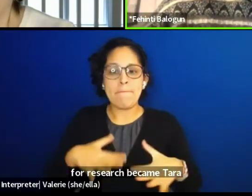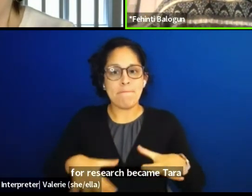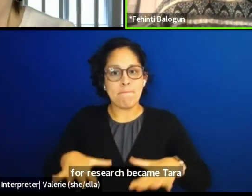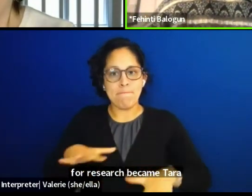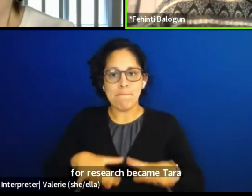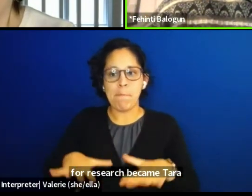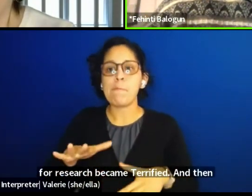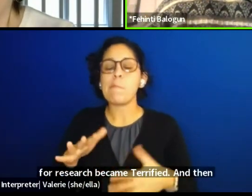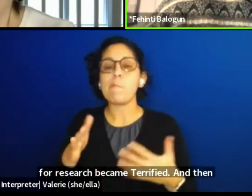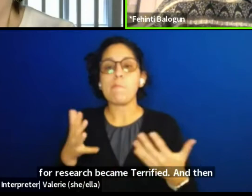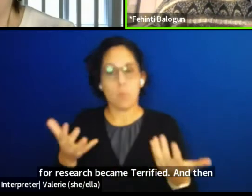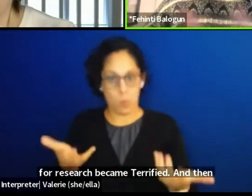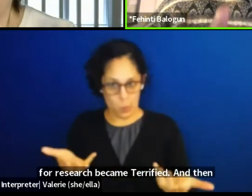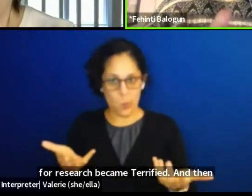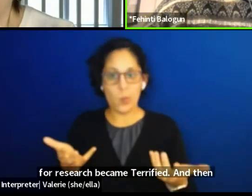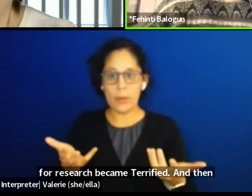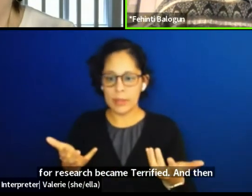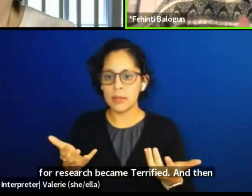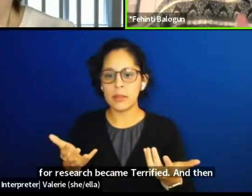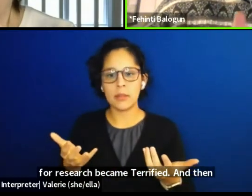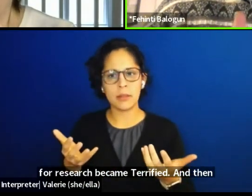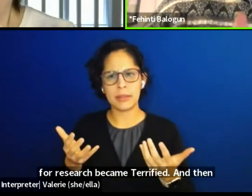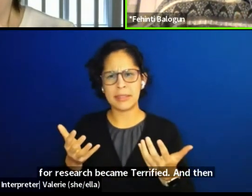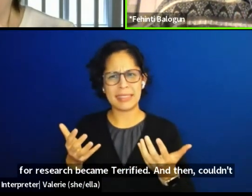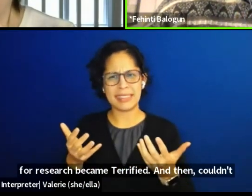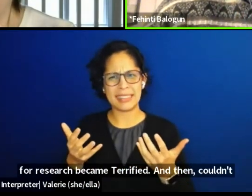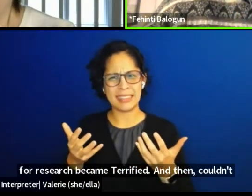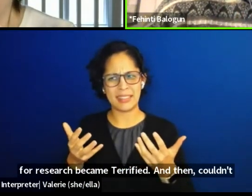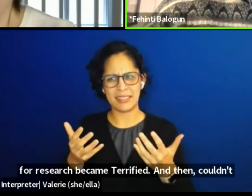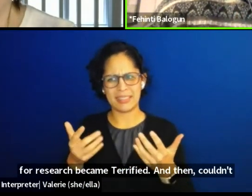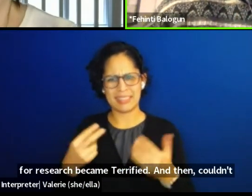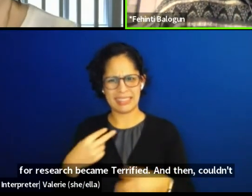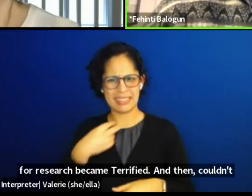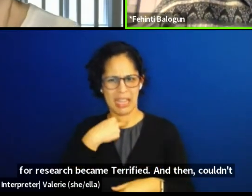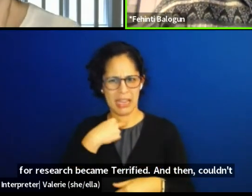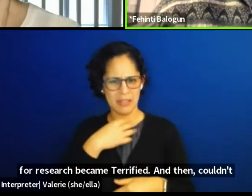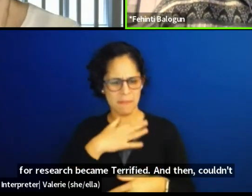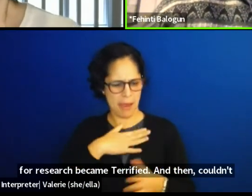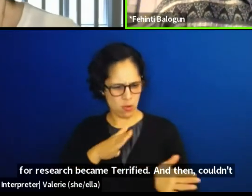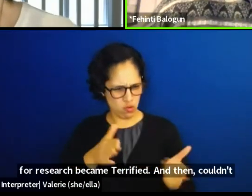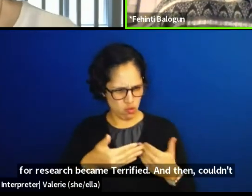Then couldn't really leave my room without sort of scowling at people.